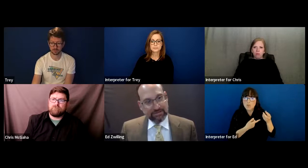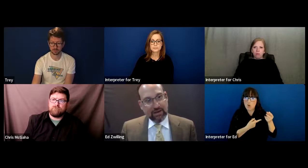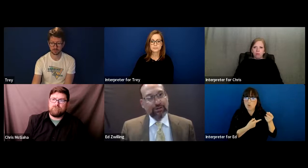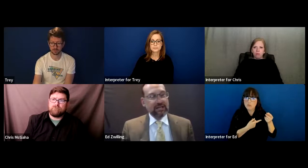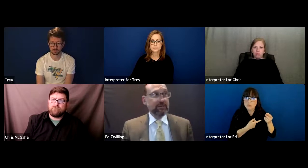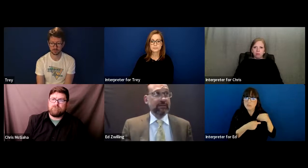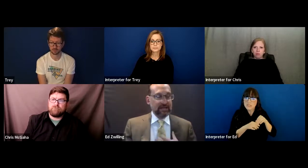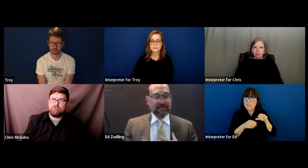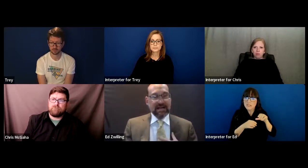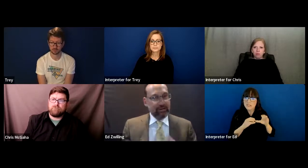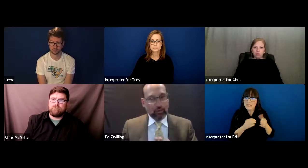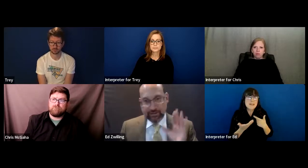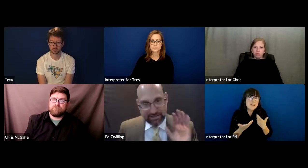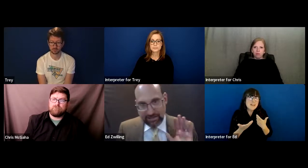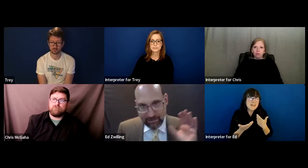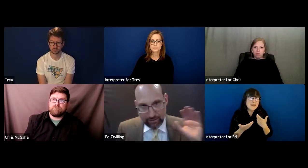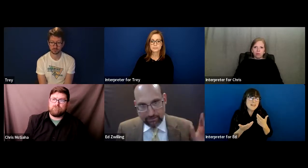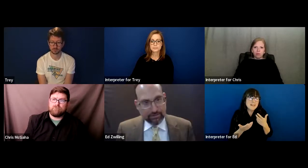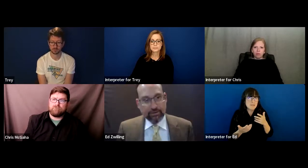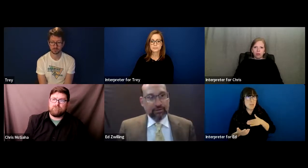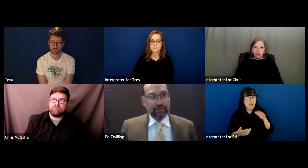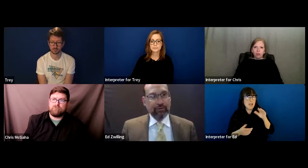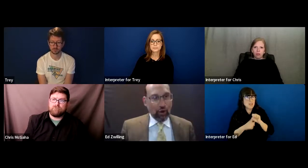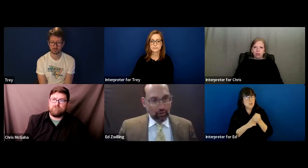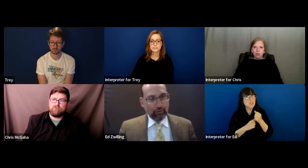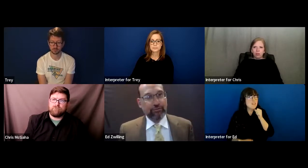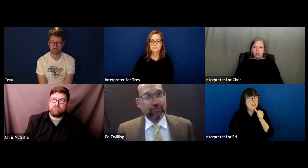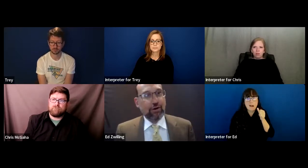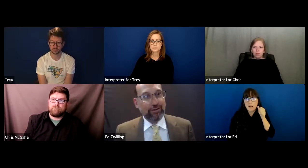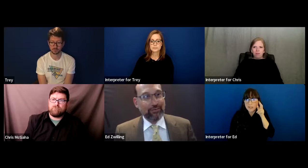I want to say in the case I had, it wasn't like a hearing ear dog or whatever you call